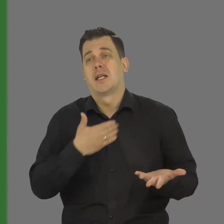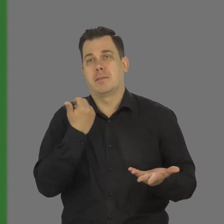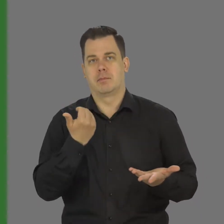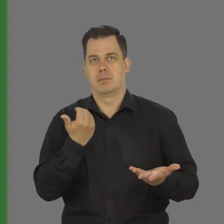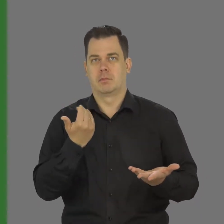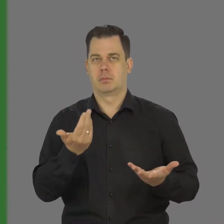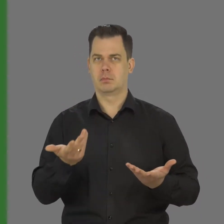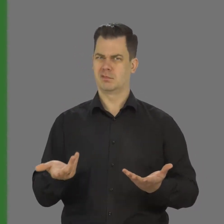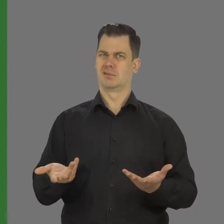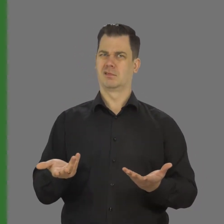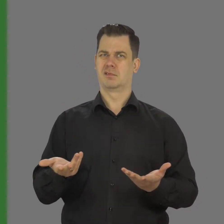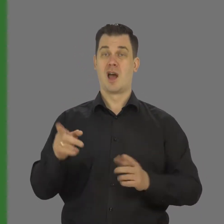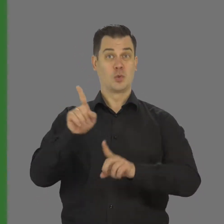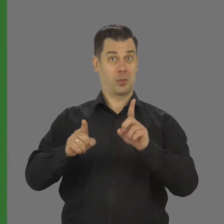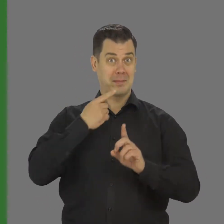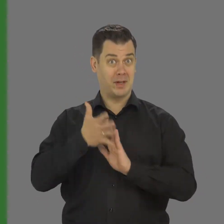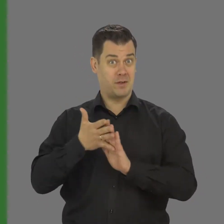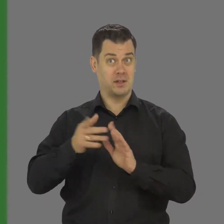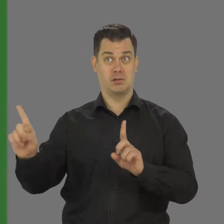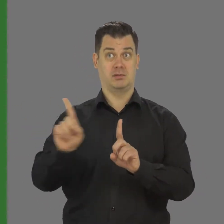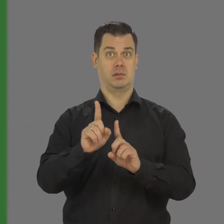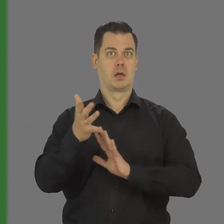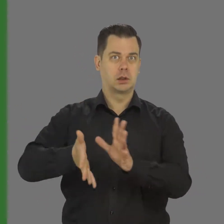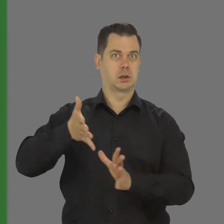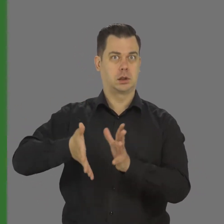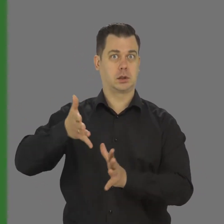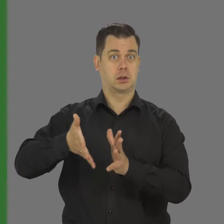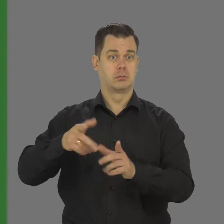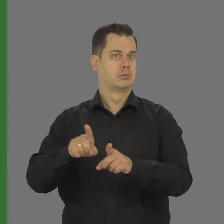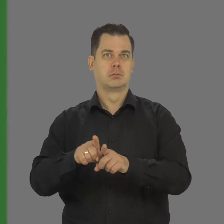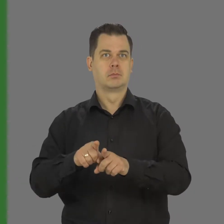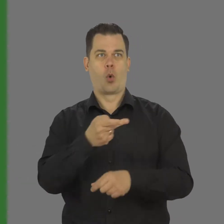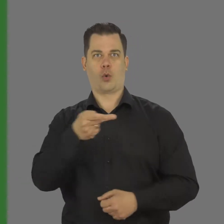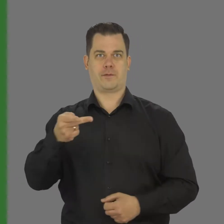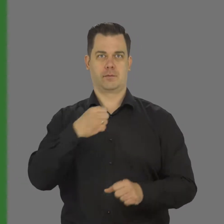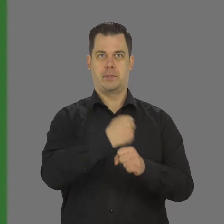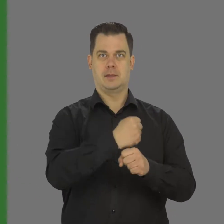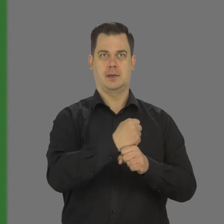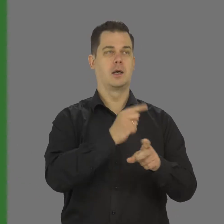Sign Language Interpreter does the same job like any other spoken language translator,